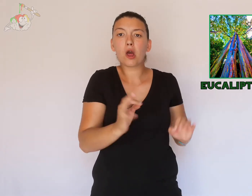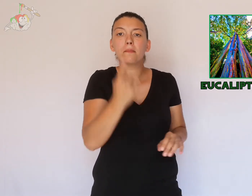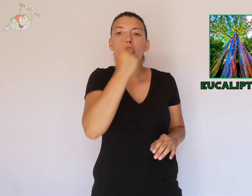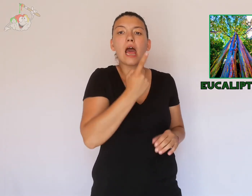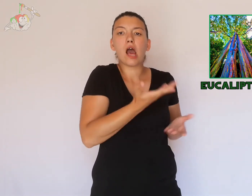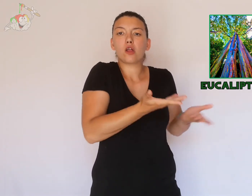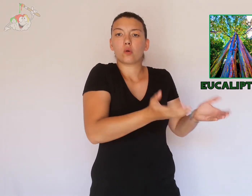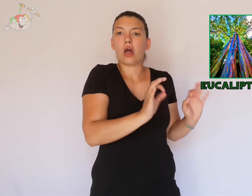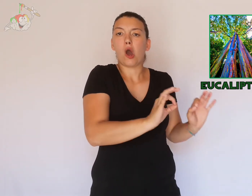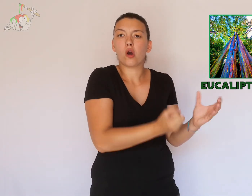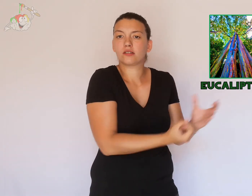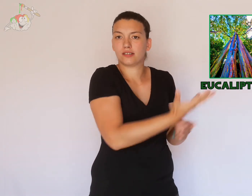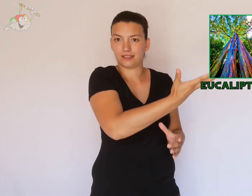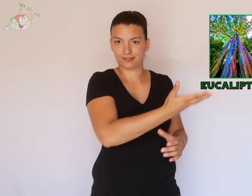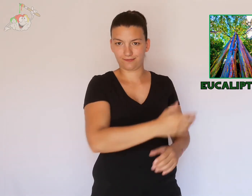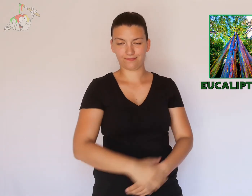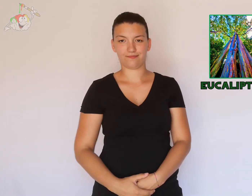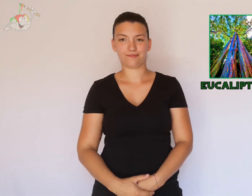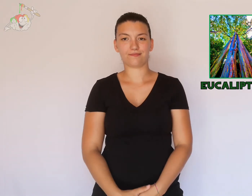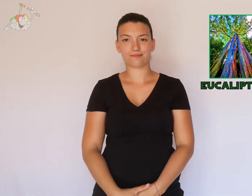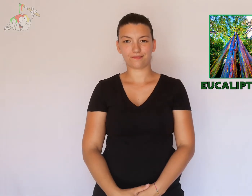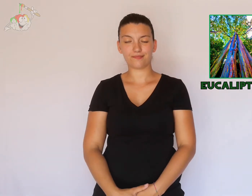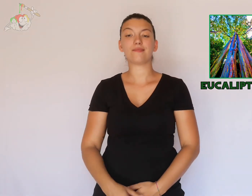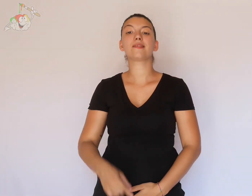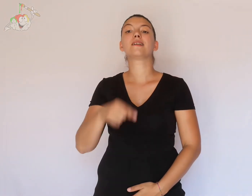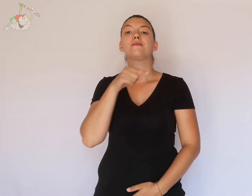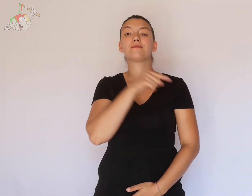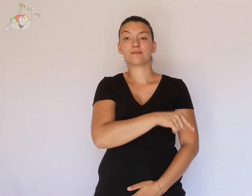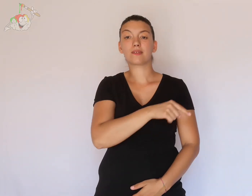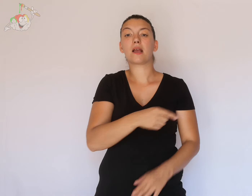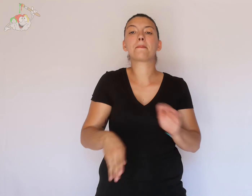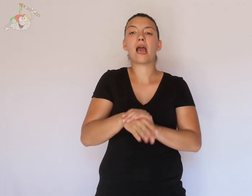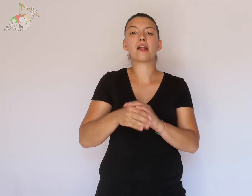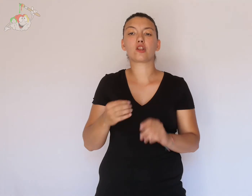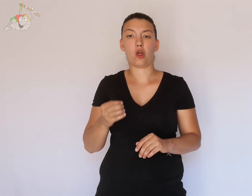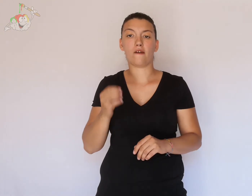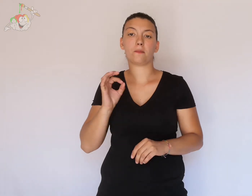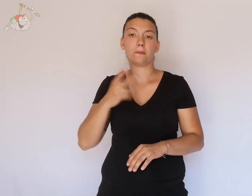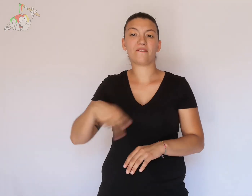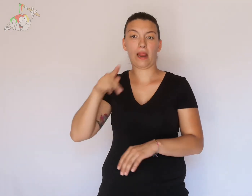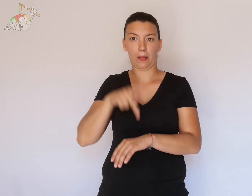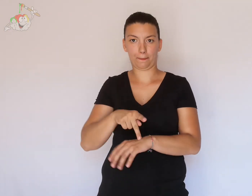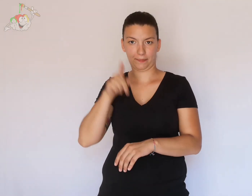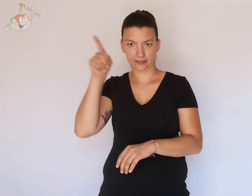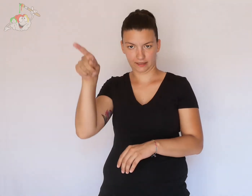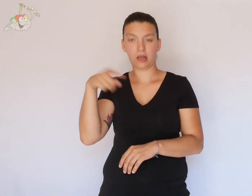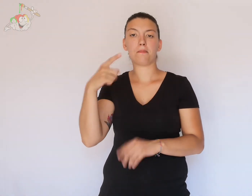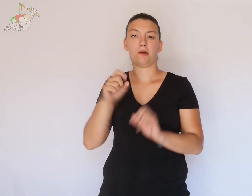is natural. The cultivation originated in the Philippines,